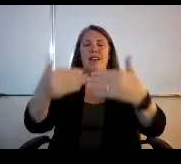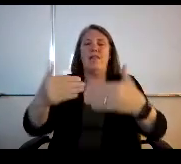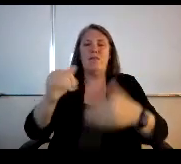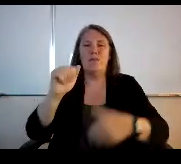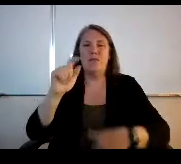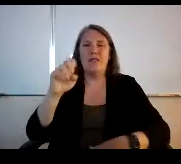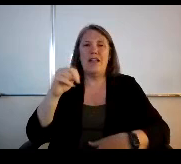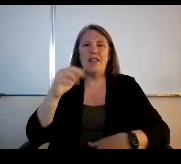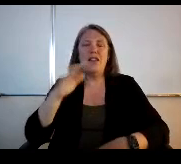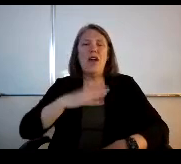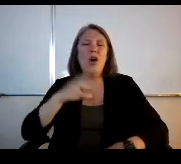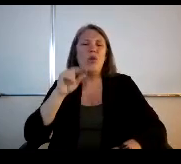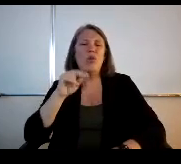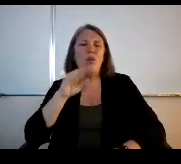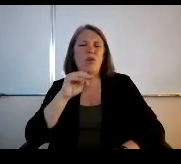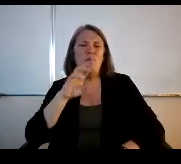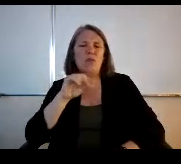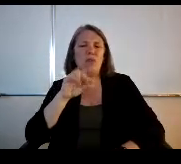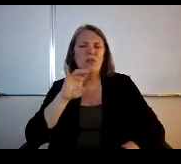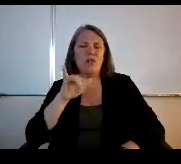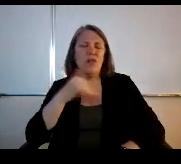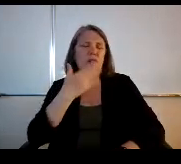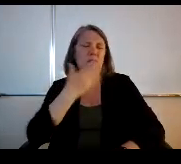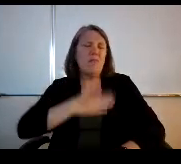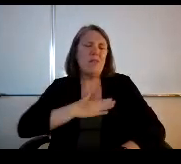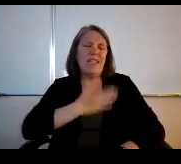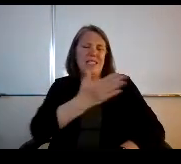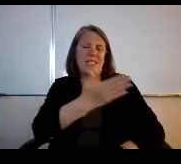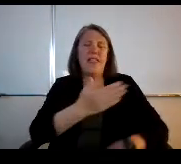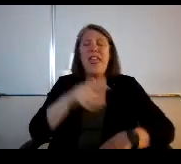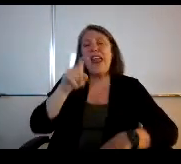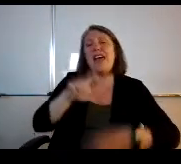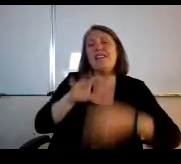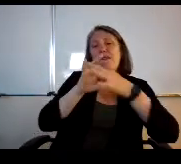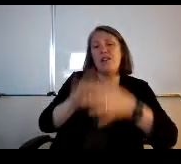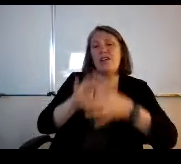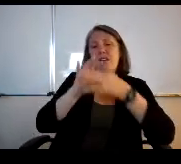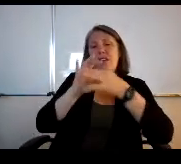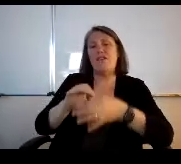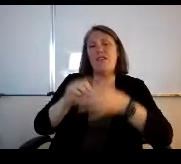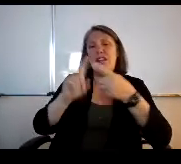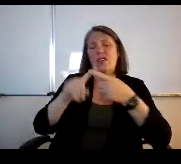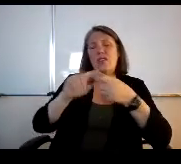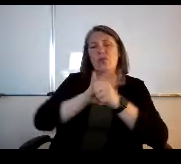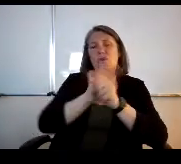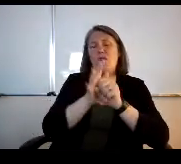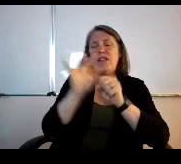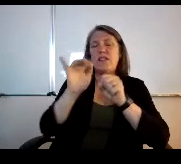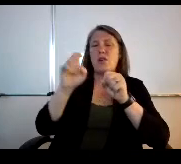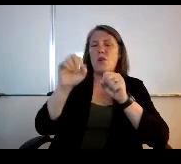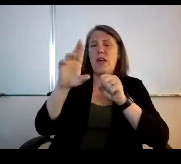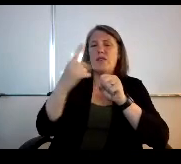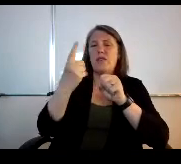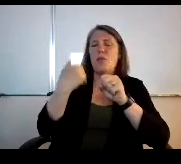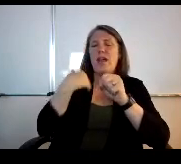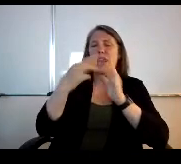So please Mr Gregory. It has to be connected to Covid, so Sr one had rules Associated S or two